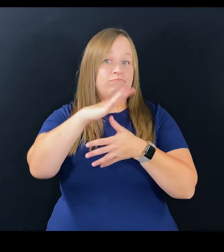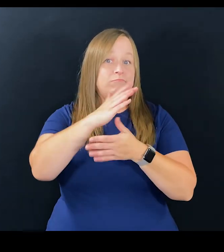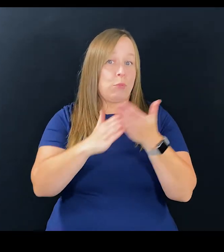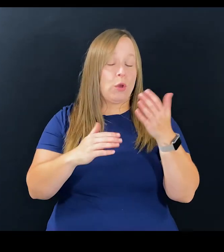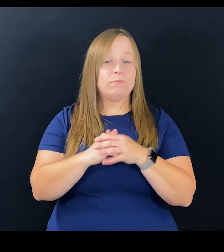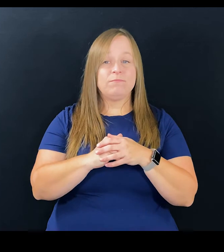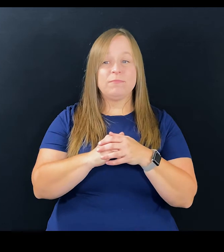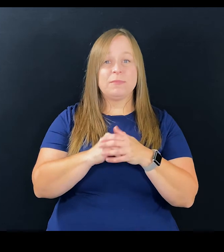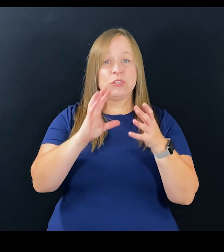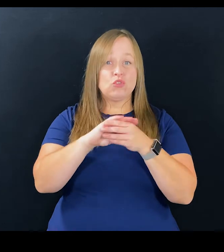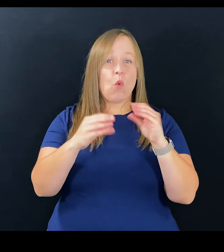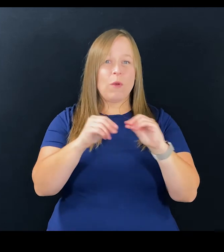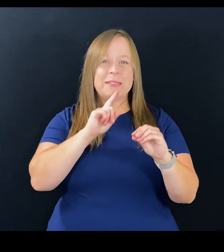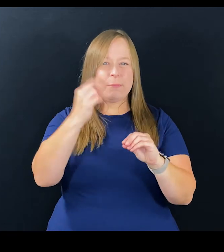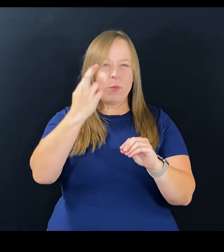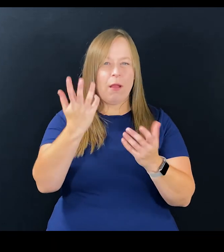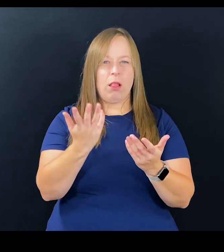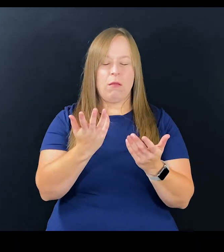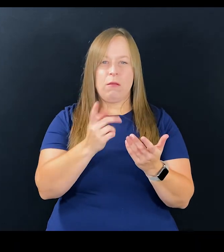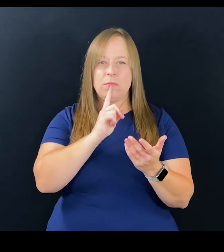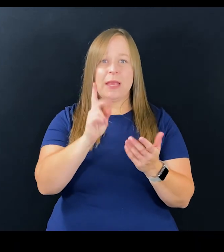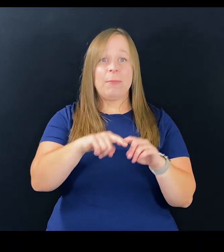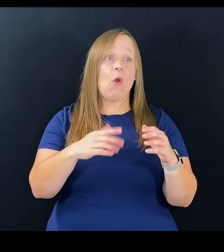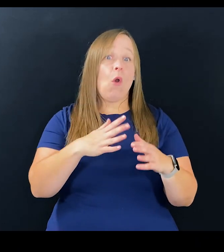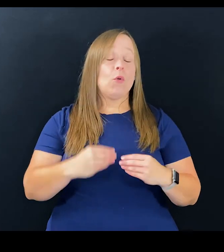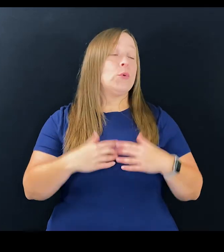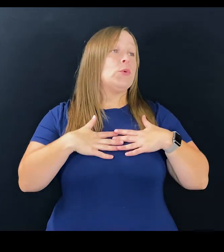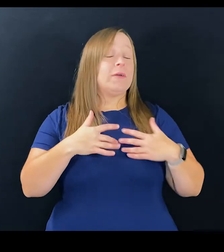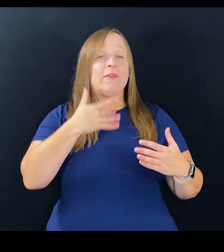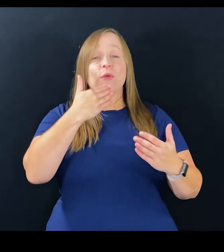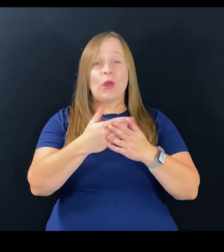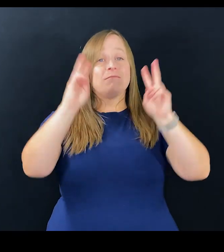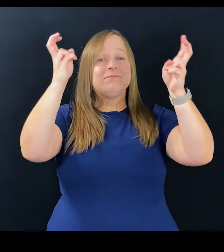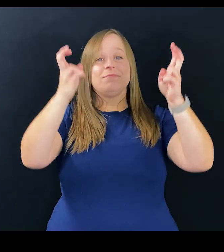really essential, and the stories need to be real. It can't just be feel good,